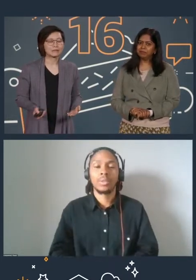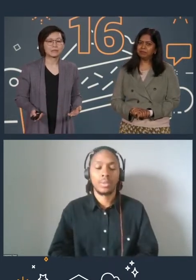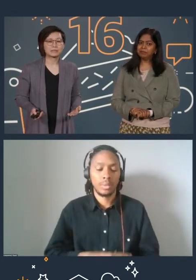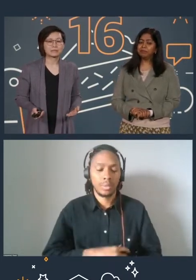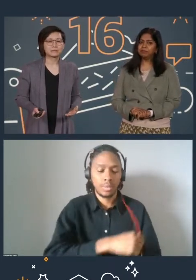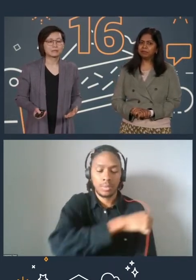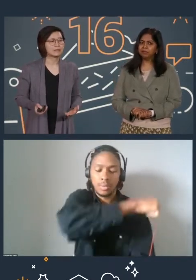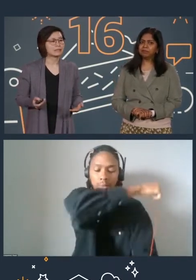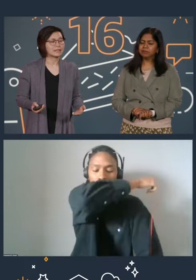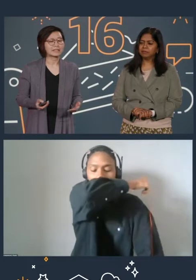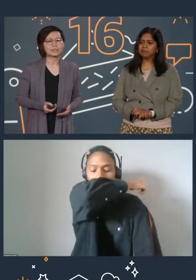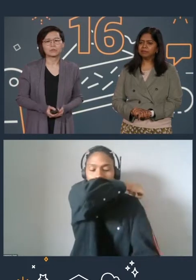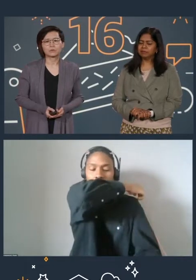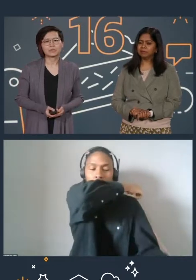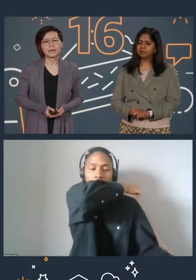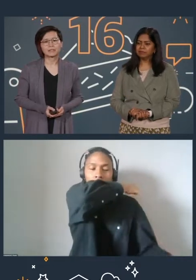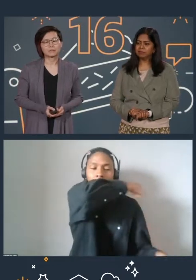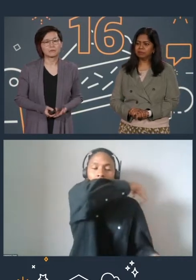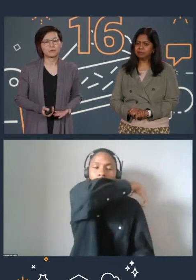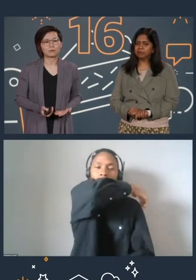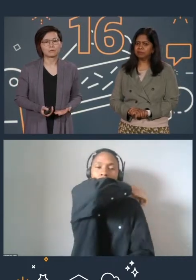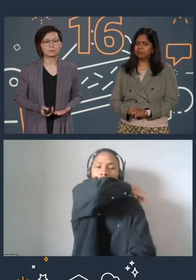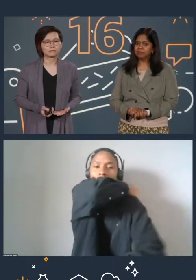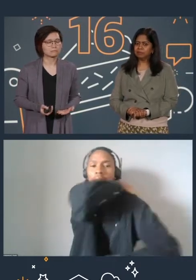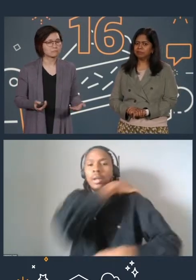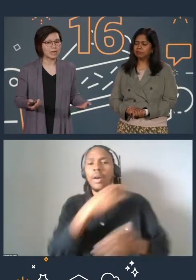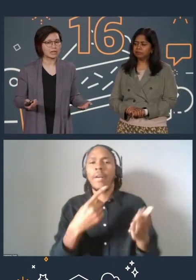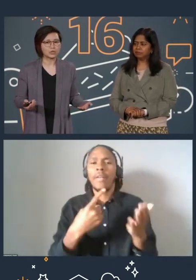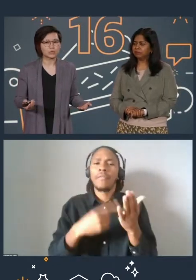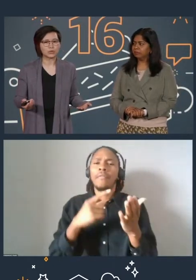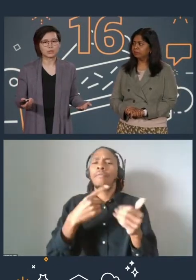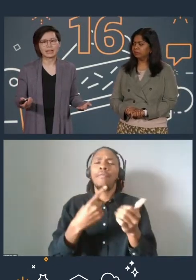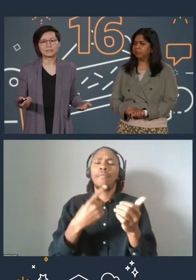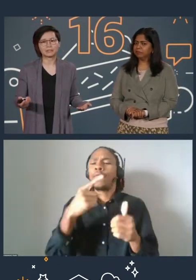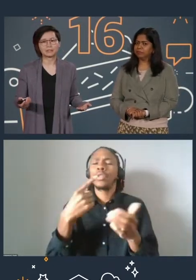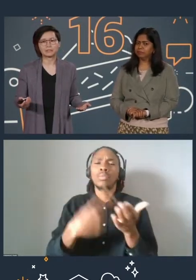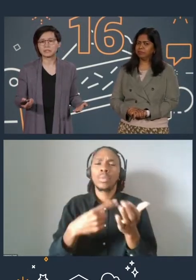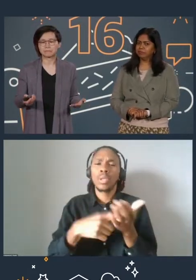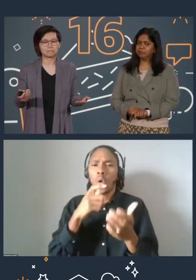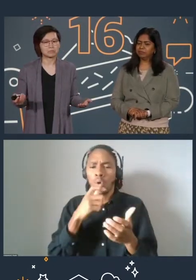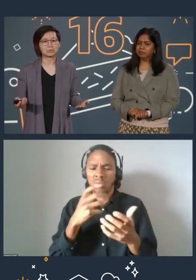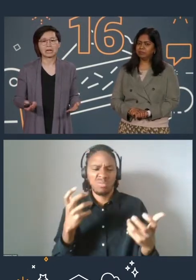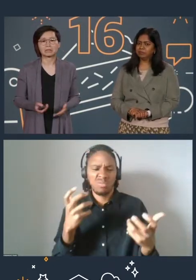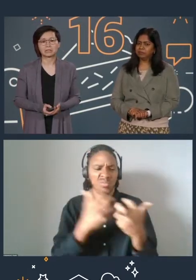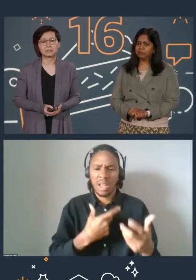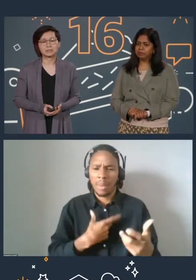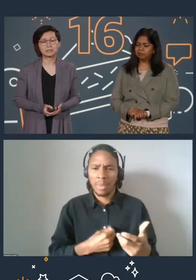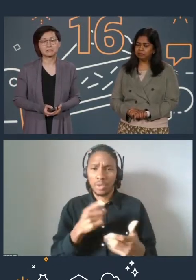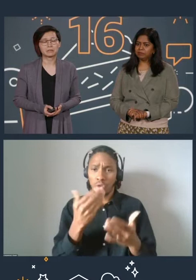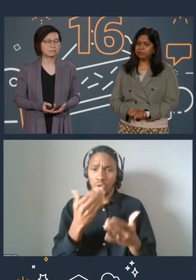First, let's touch on who these badges are for. Are you new to cloud technologies and building architectures